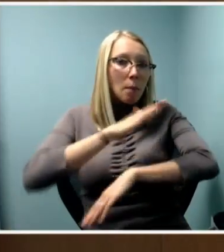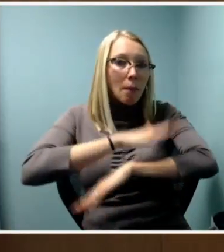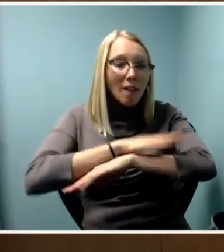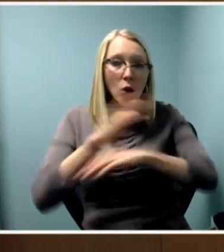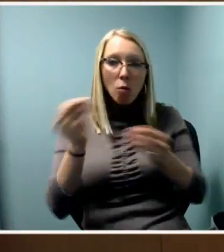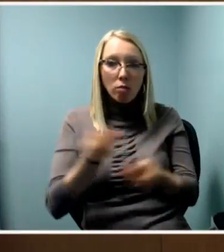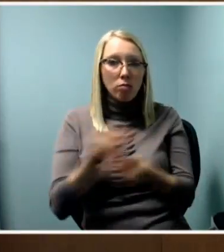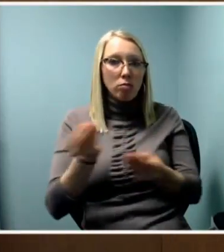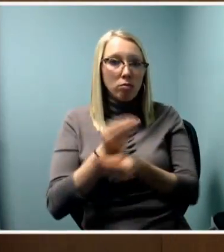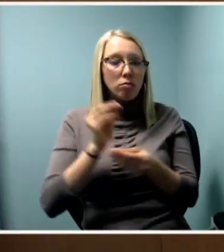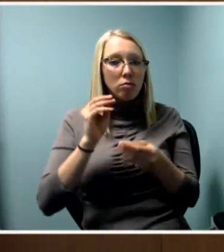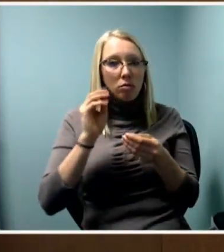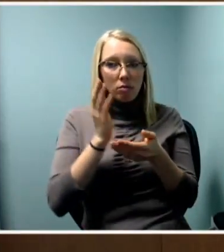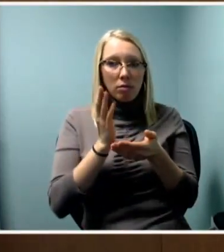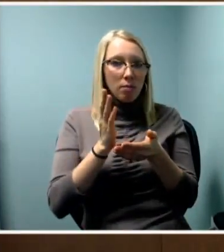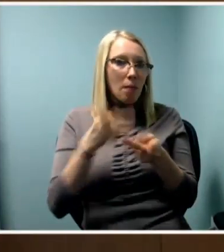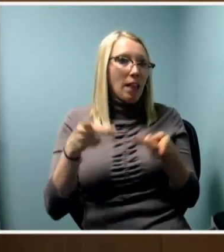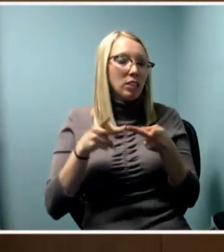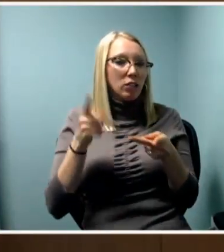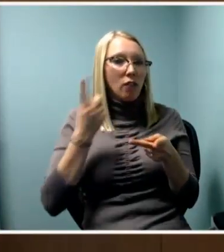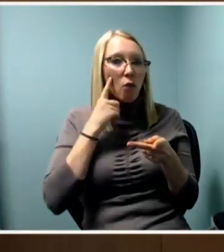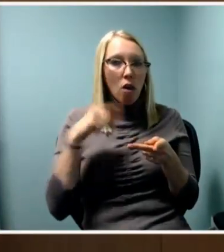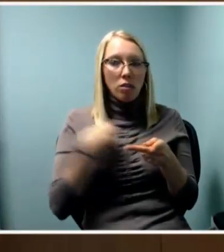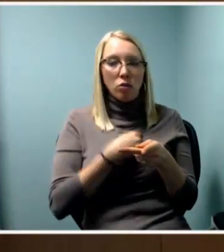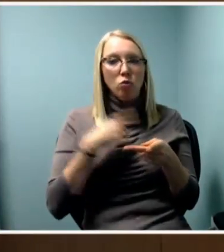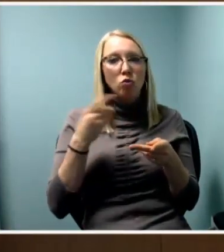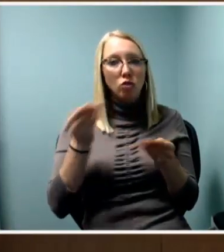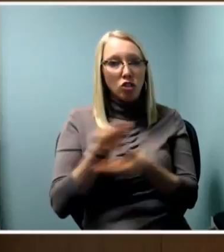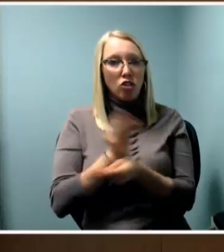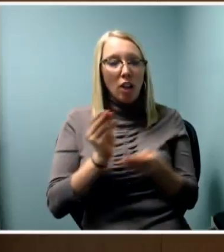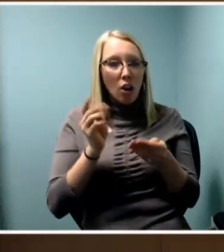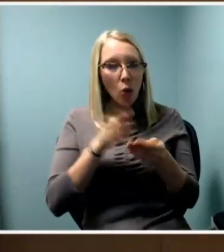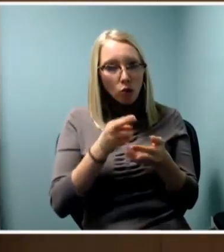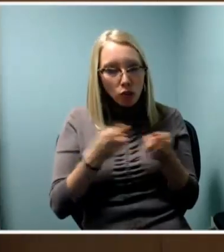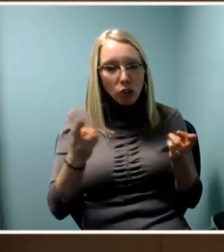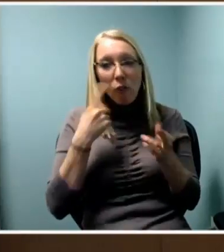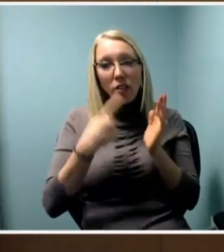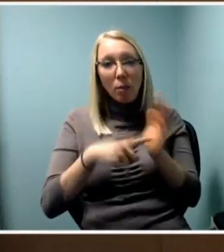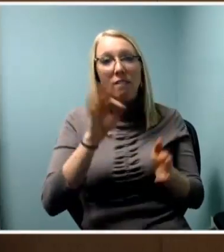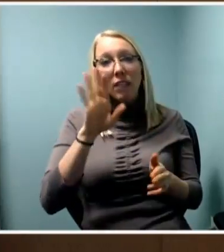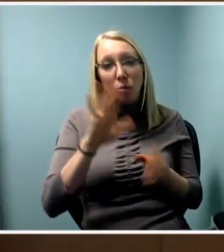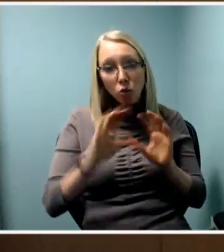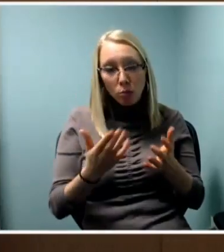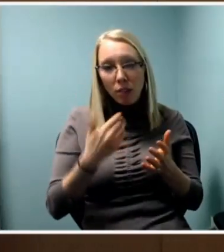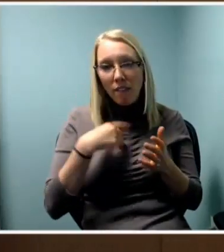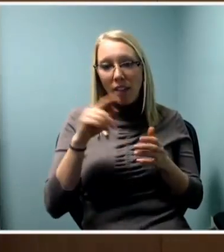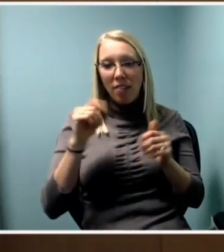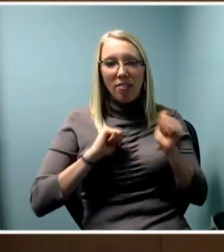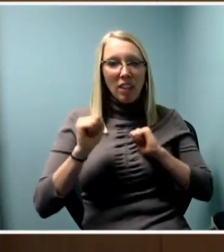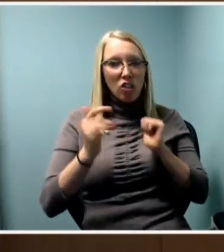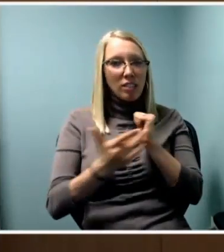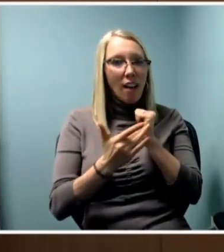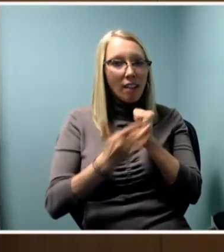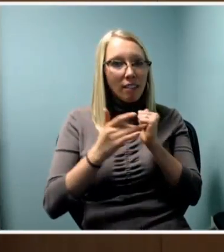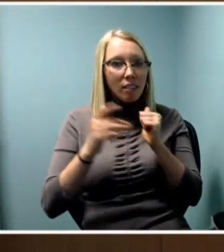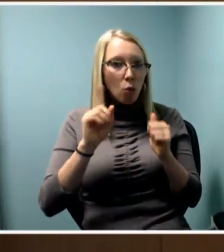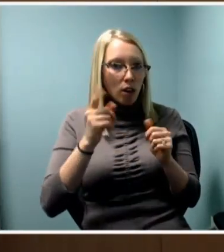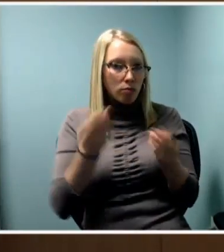There's a couple of Facebook groups that share technology, theatre tech. So this is one way that we thought about doing that.